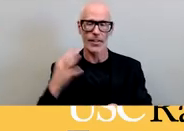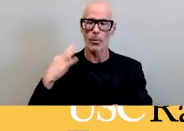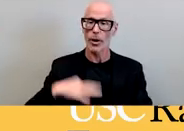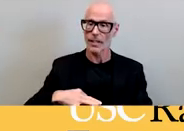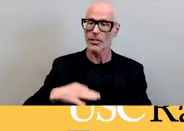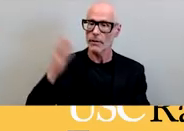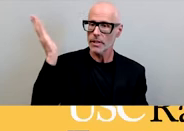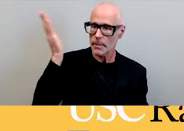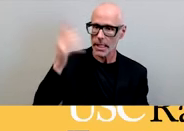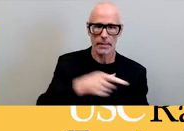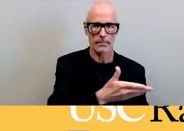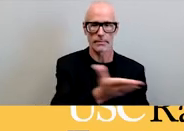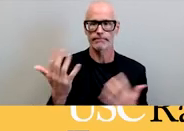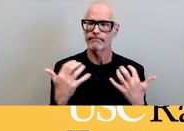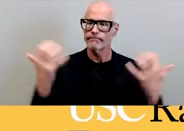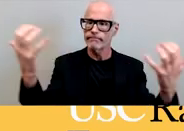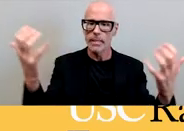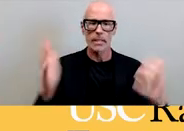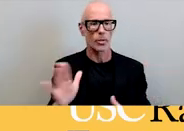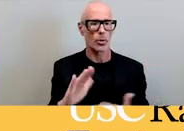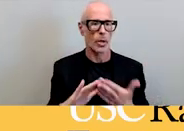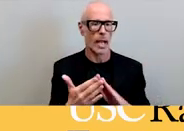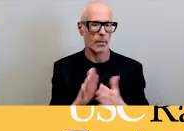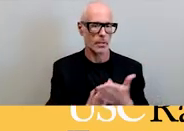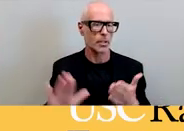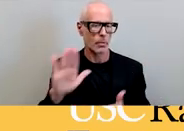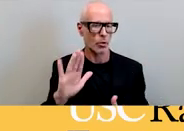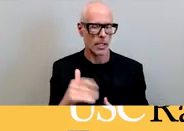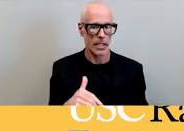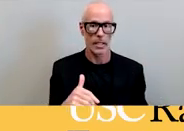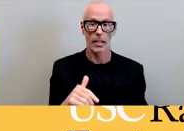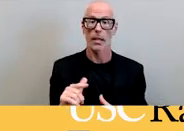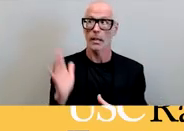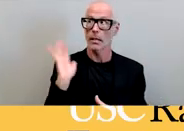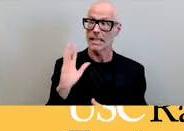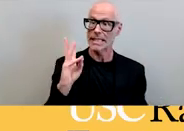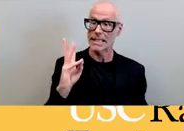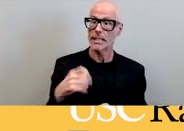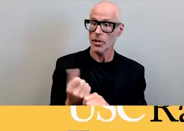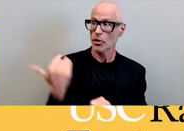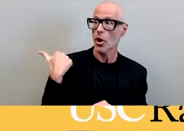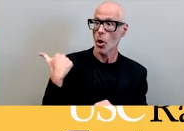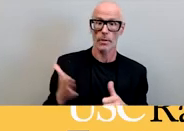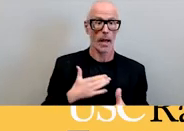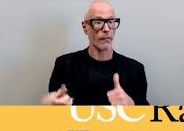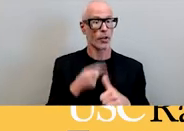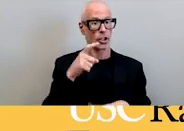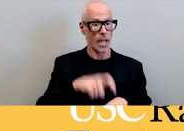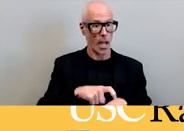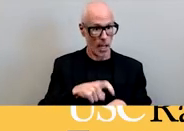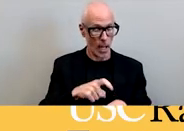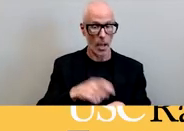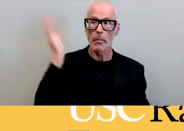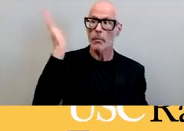members of your campus community the first time was six years ago when i delivered the terry piper